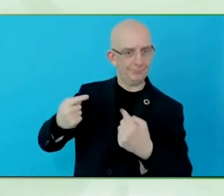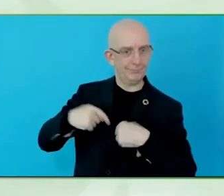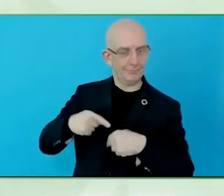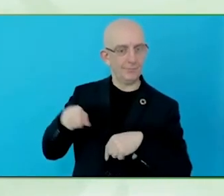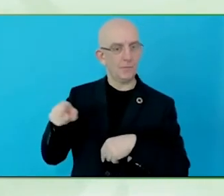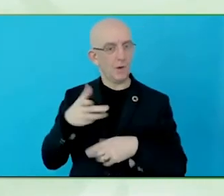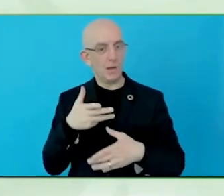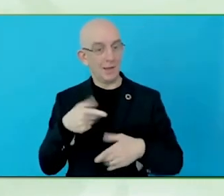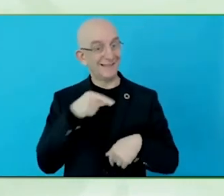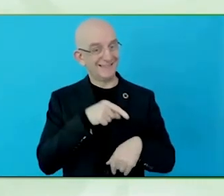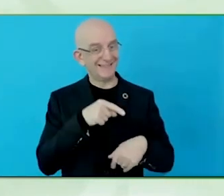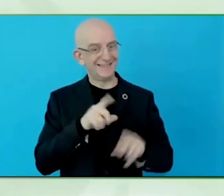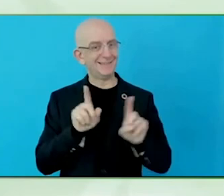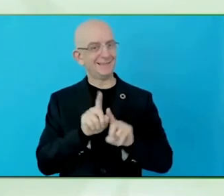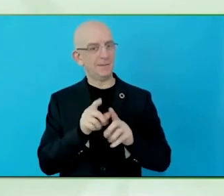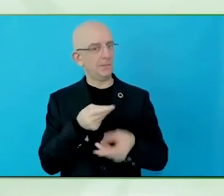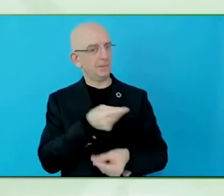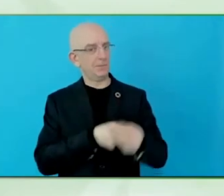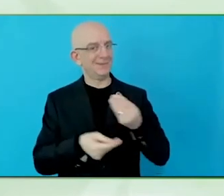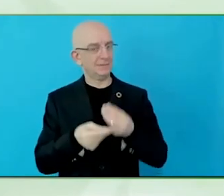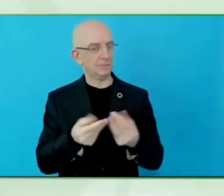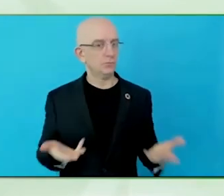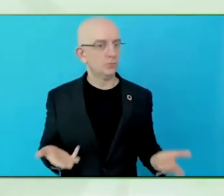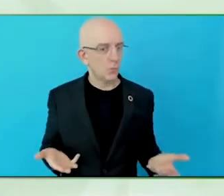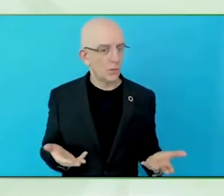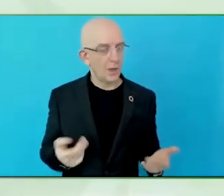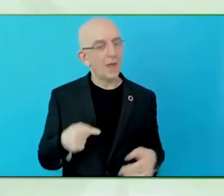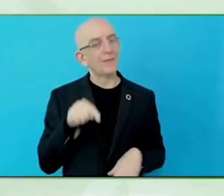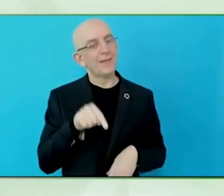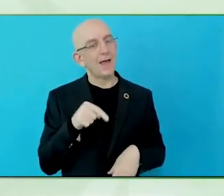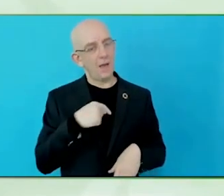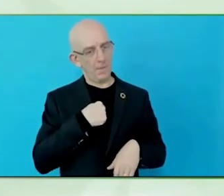that caters to travellers with disability's, so that you don't